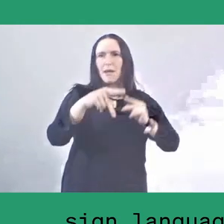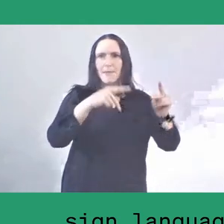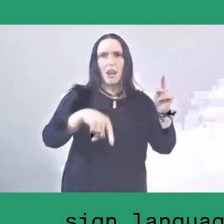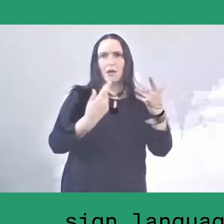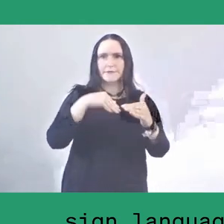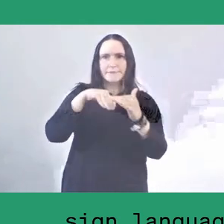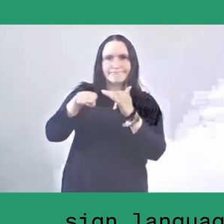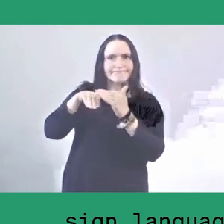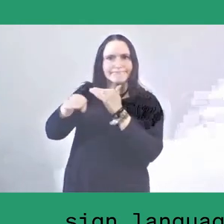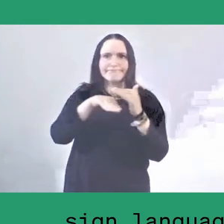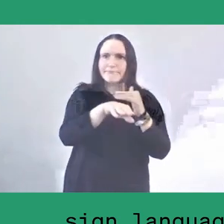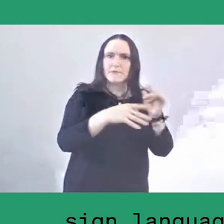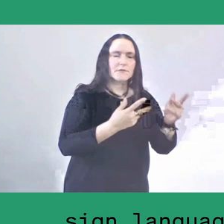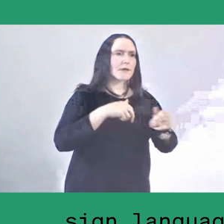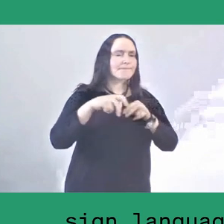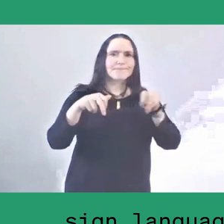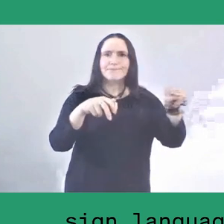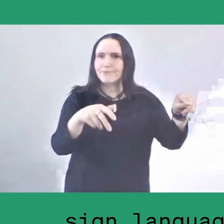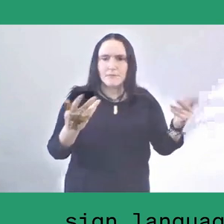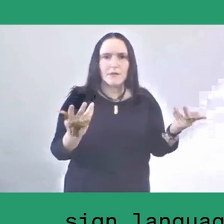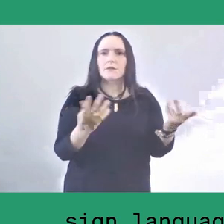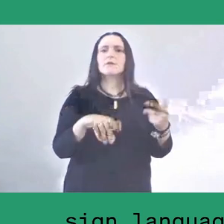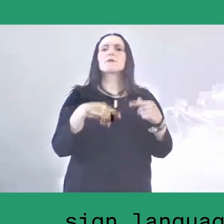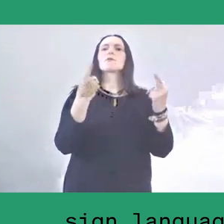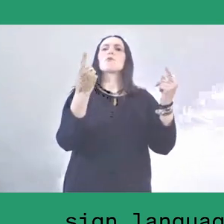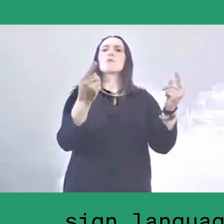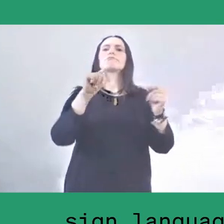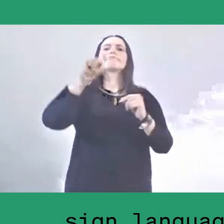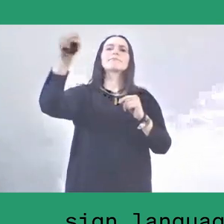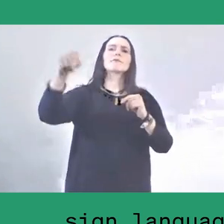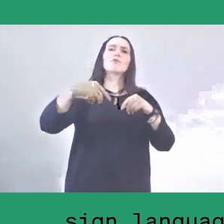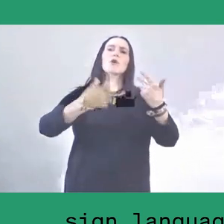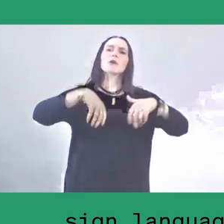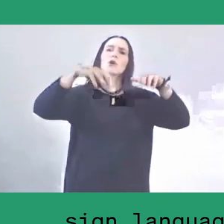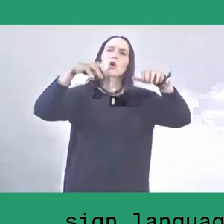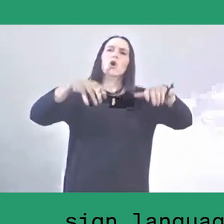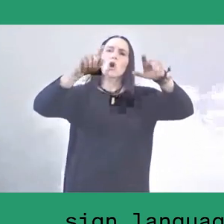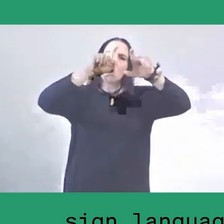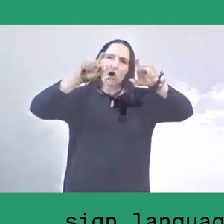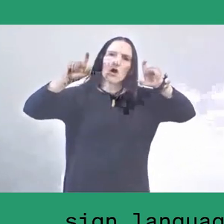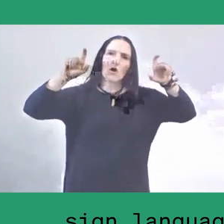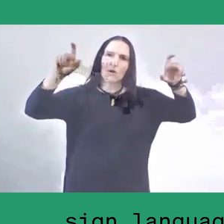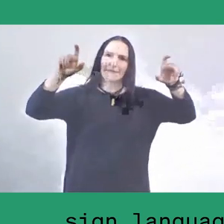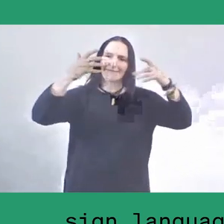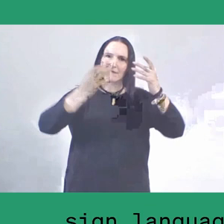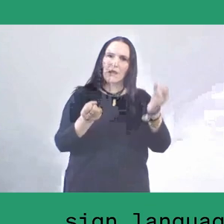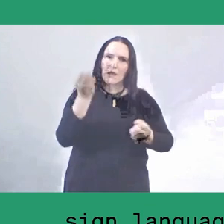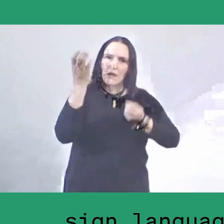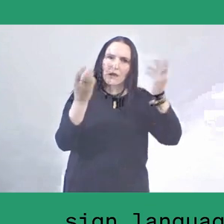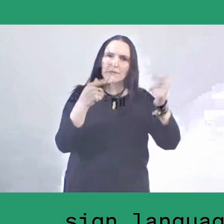to work in plantation companies in Malaysia and other areas in the south in Sulawesi.